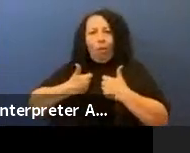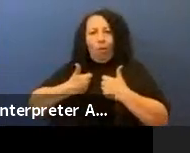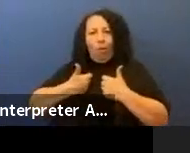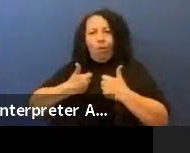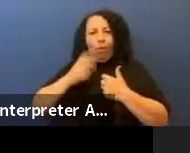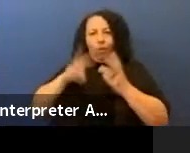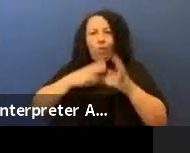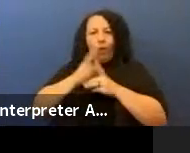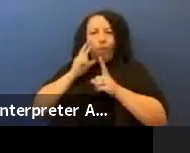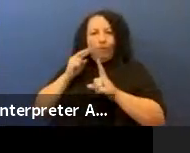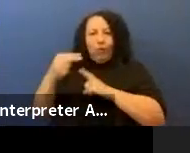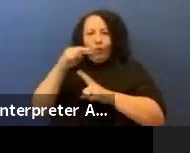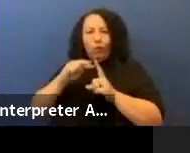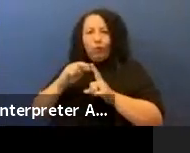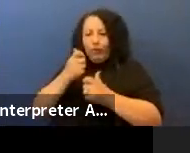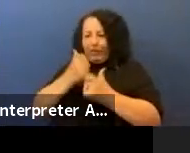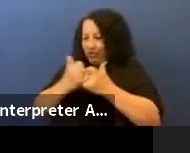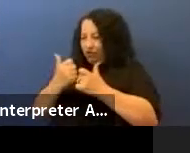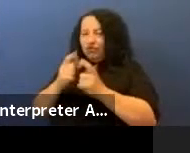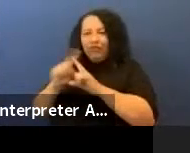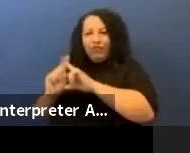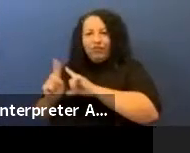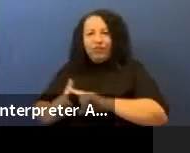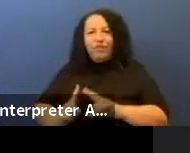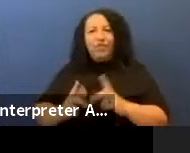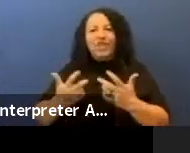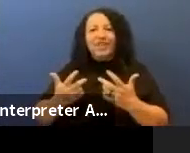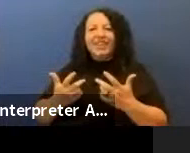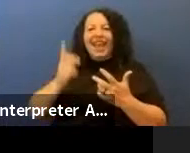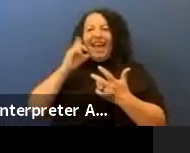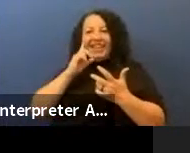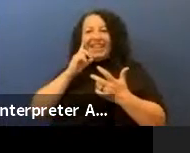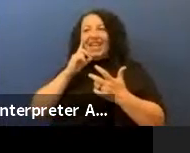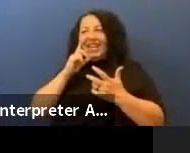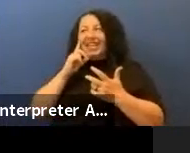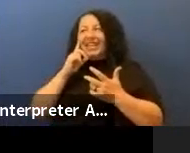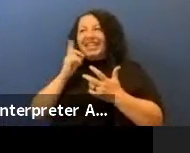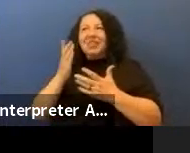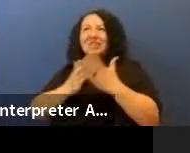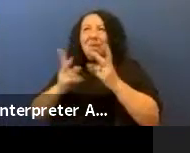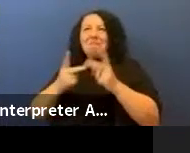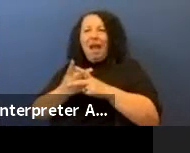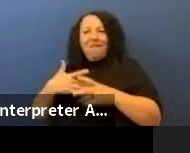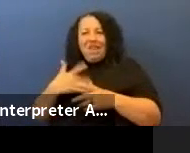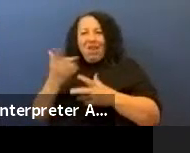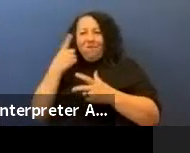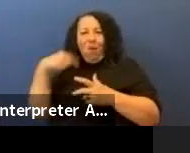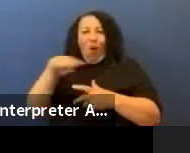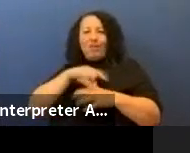and they're all different from each other. And I think there's a desire for us to like, kind of get together, band together it's like